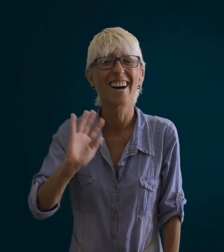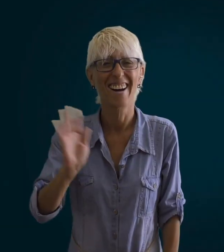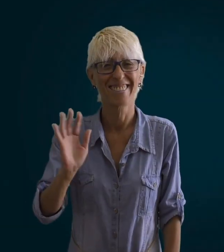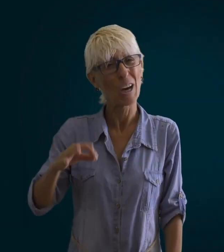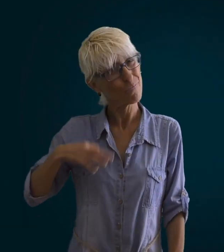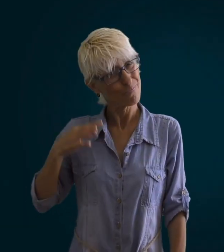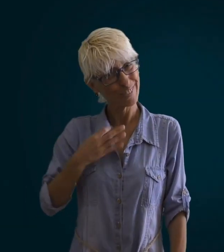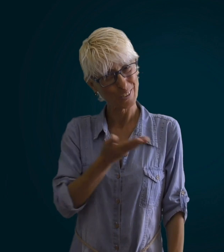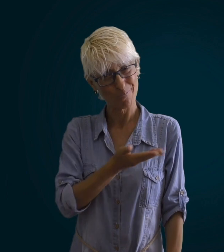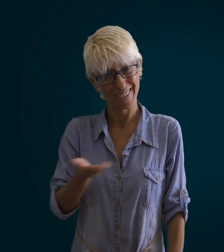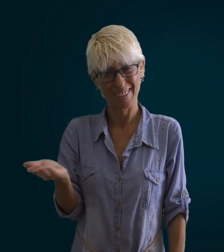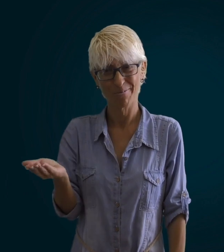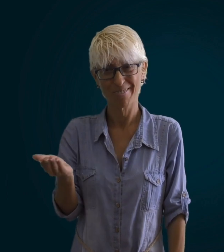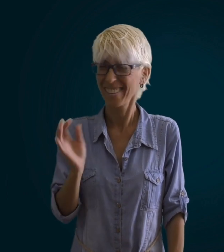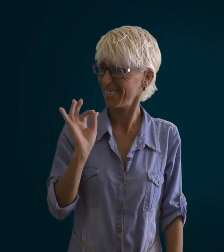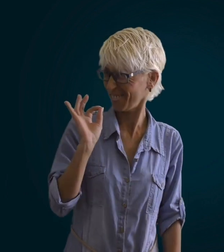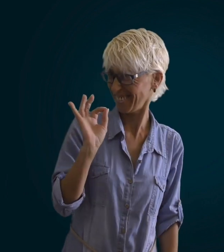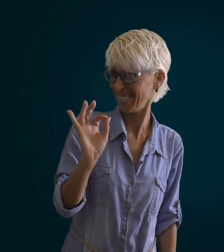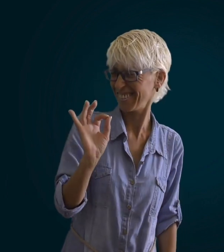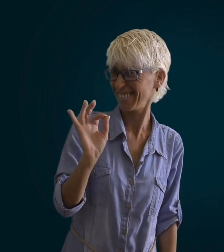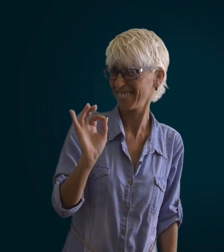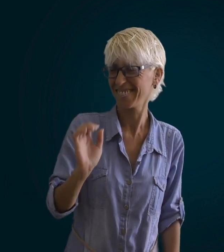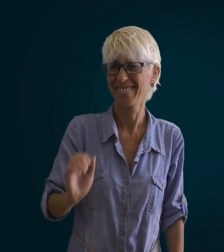Hi how are you? All is well...